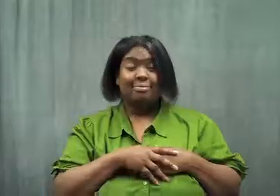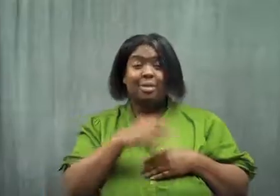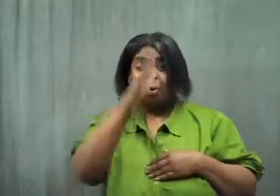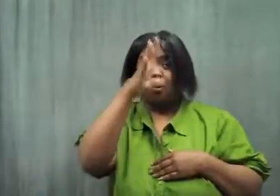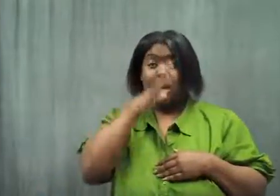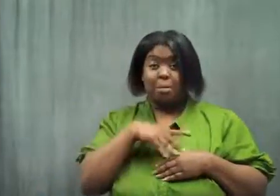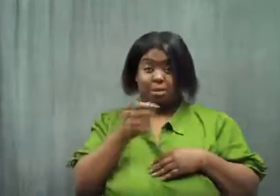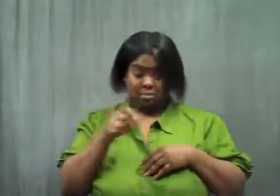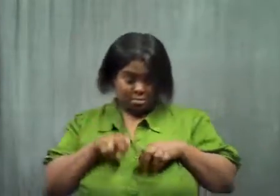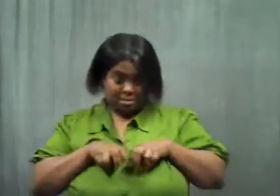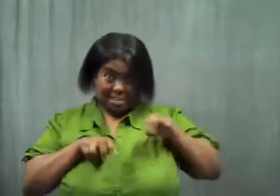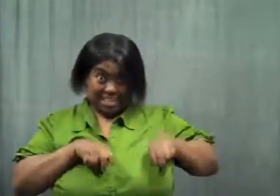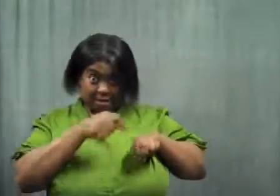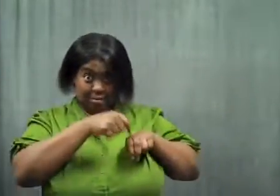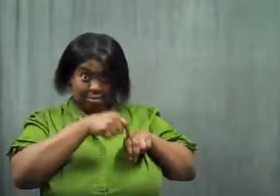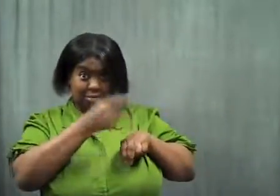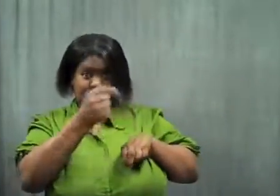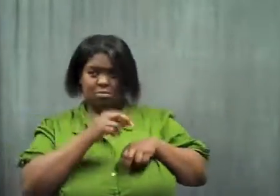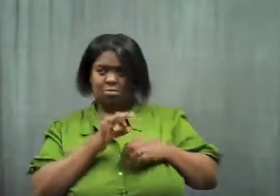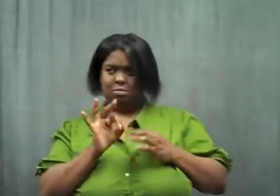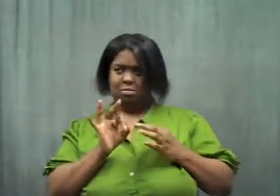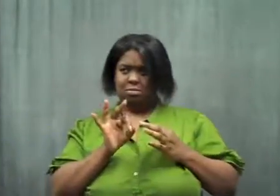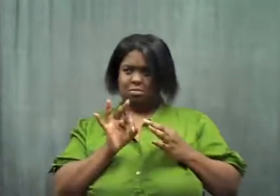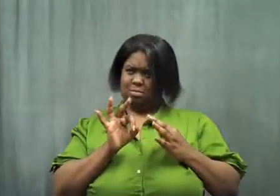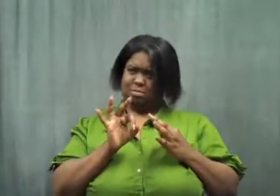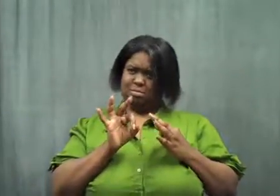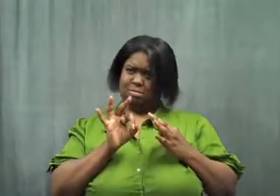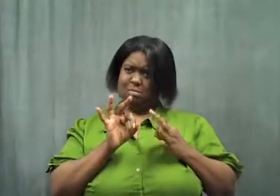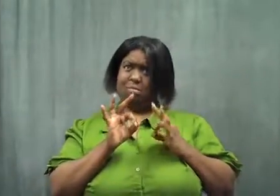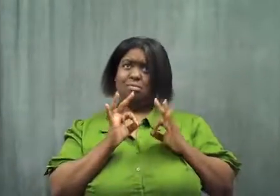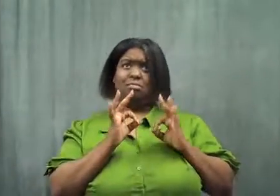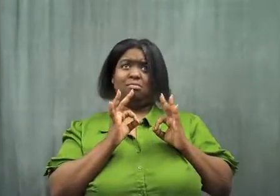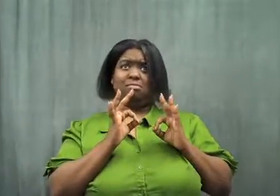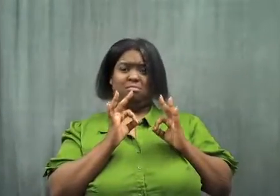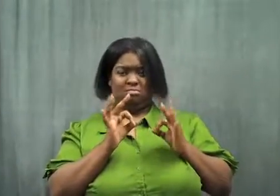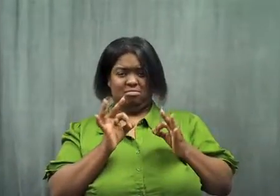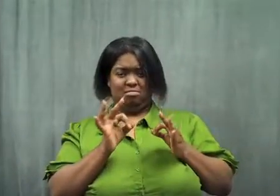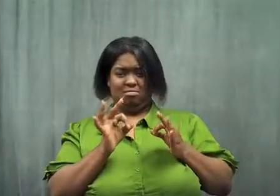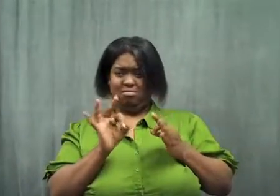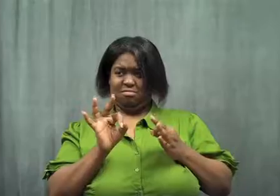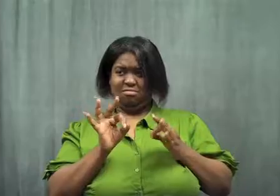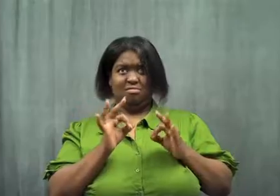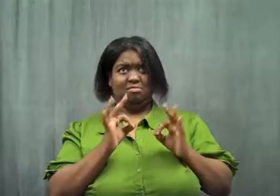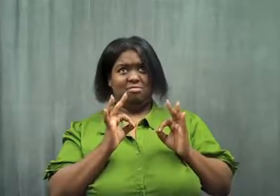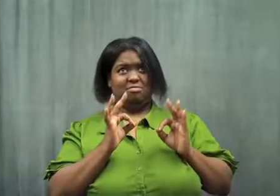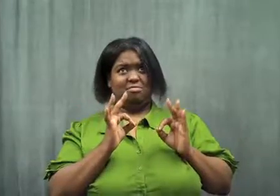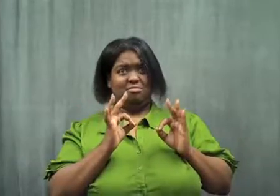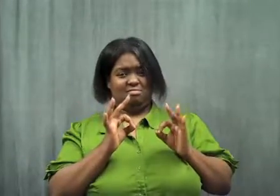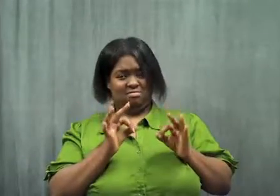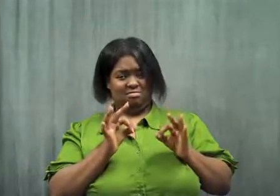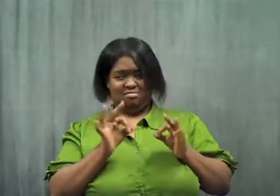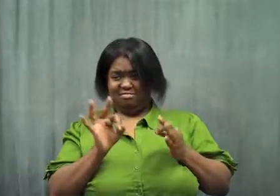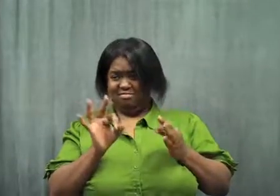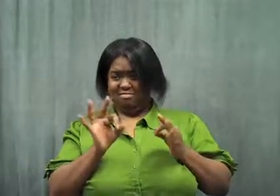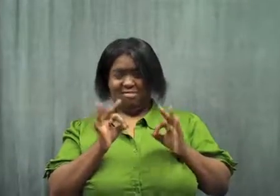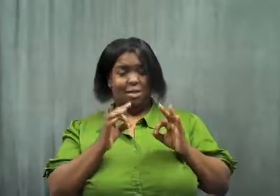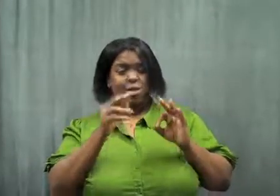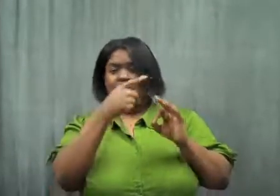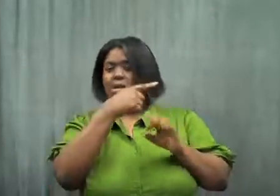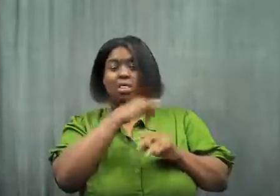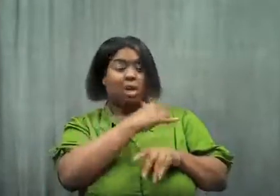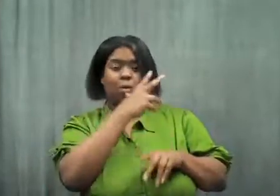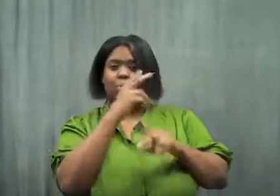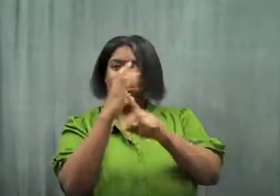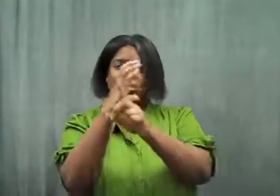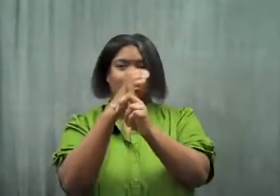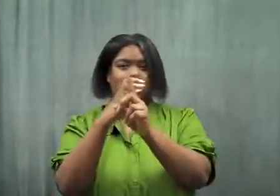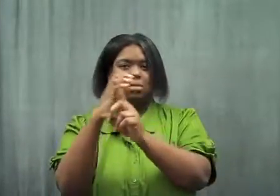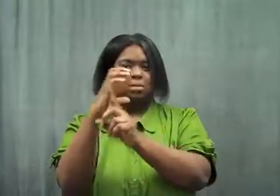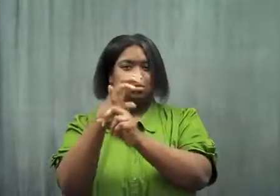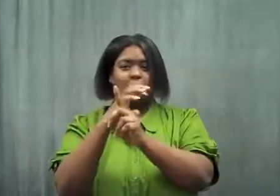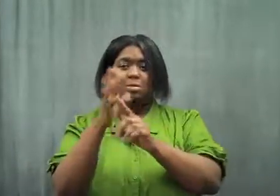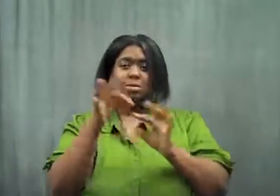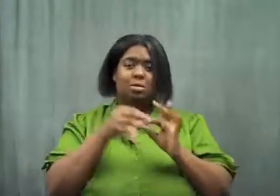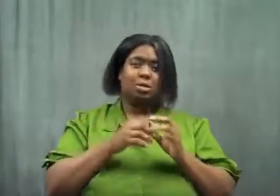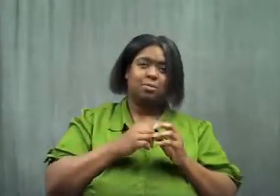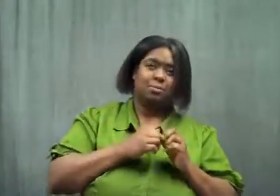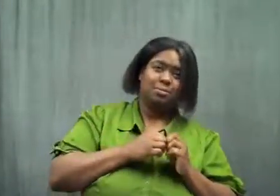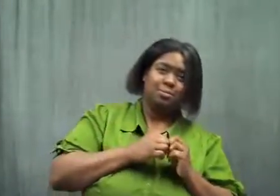The woman next to us surveyed the situation with the leaning interpreter.